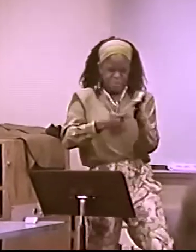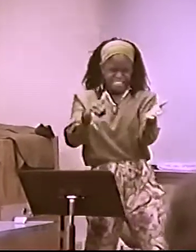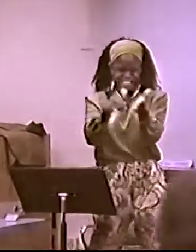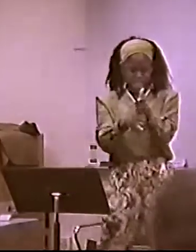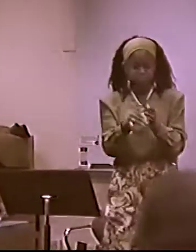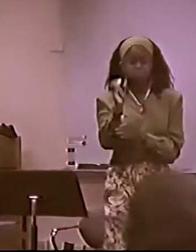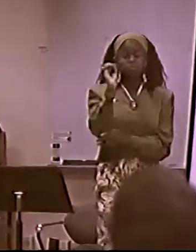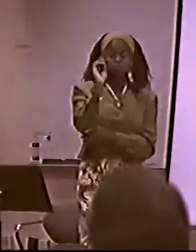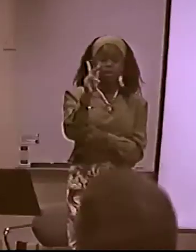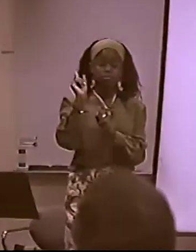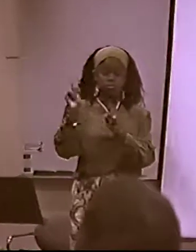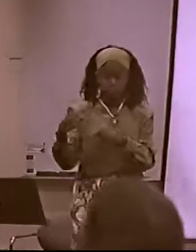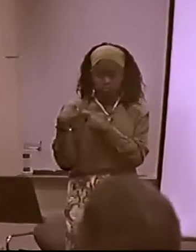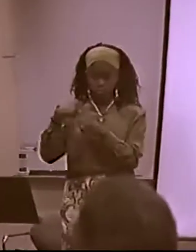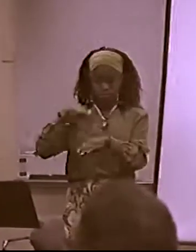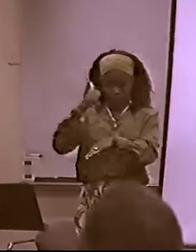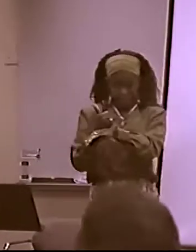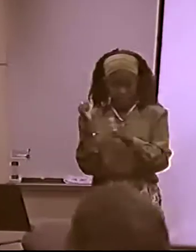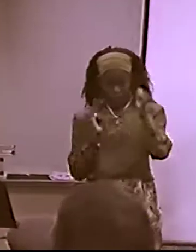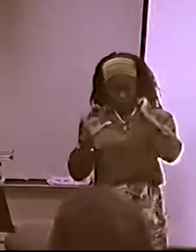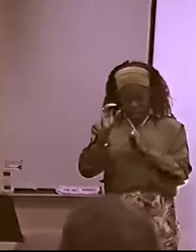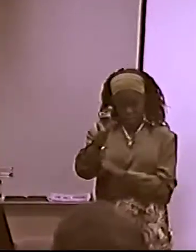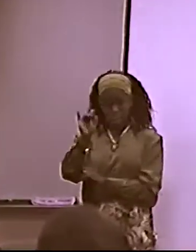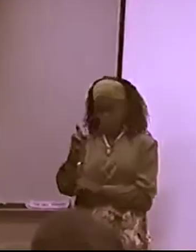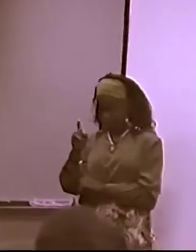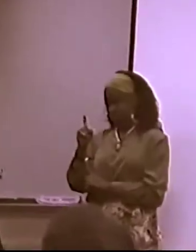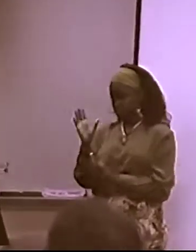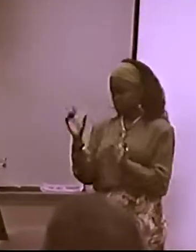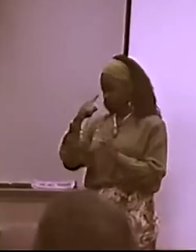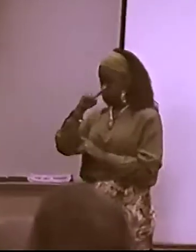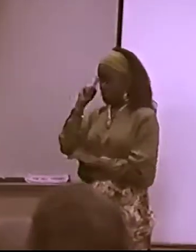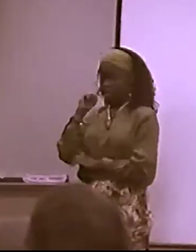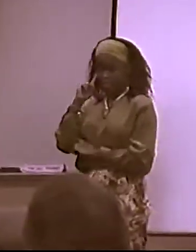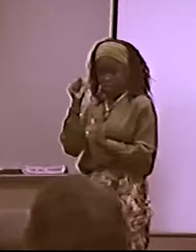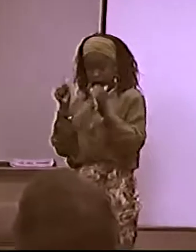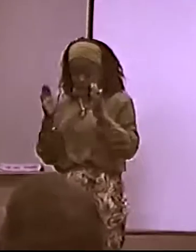AFRICAN-AMERICAN SIGN LANGUAGE LIBERAL ARTS. WELL, I SPOKE TO 3...